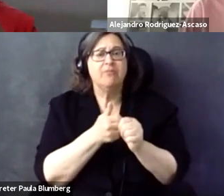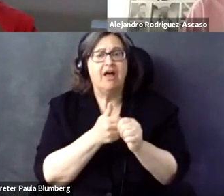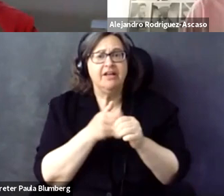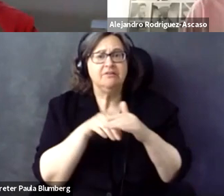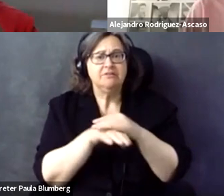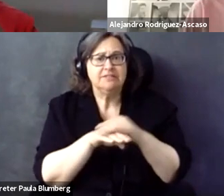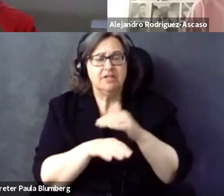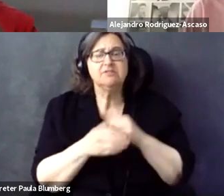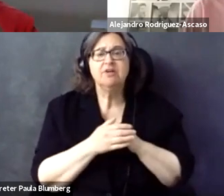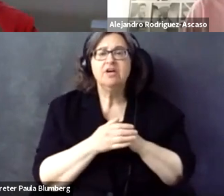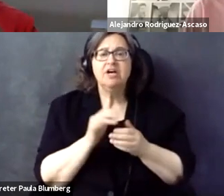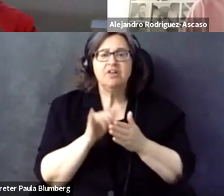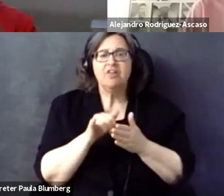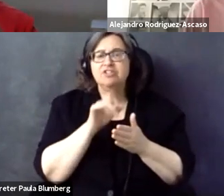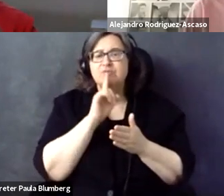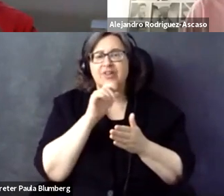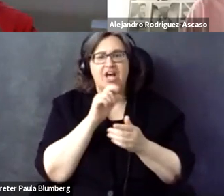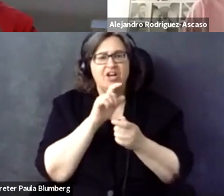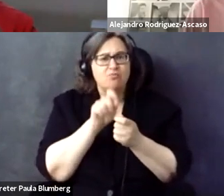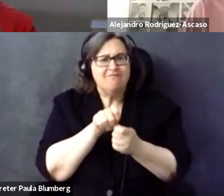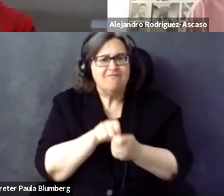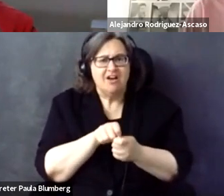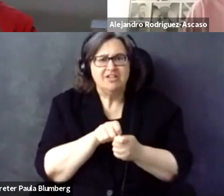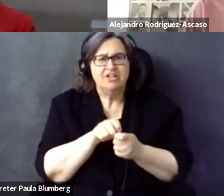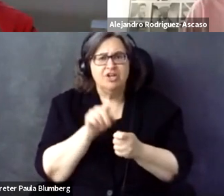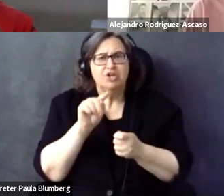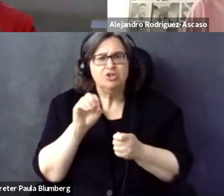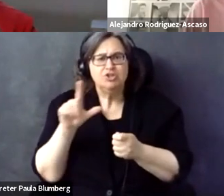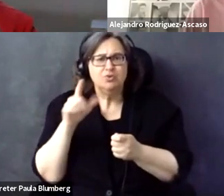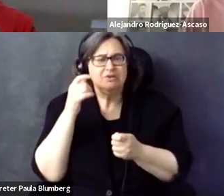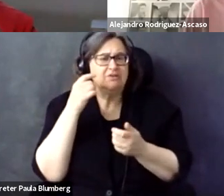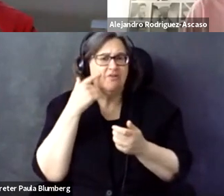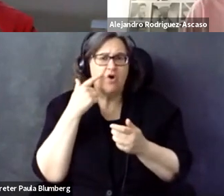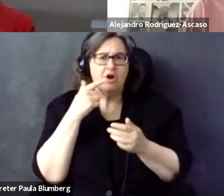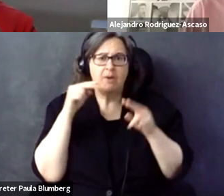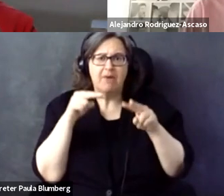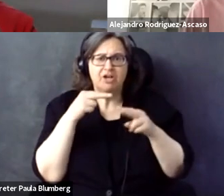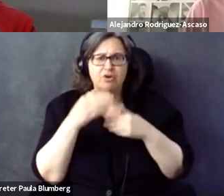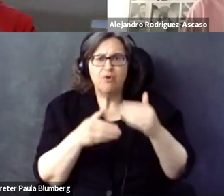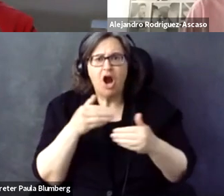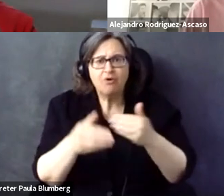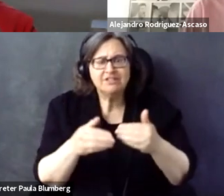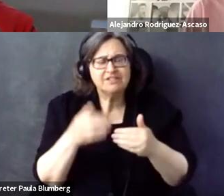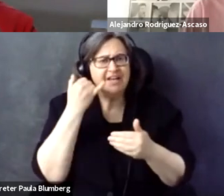to be in that partially or hope most things are in that at least partially compliant category and that isn't a refined tool of monitoring progress if